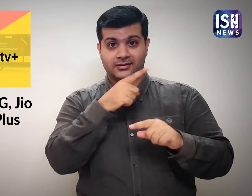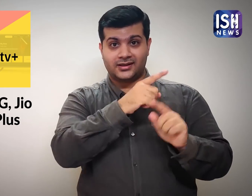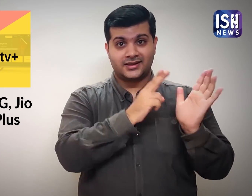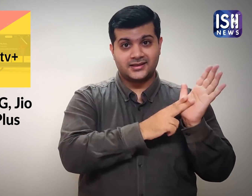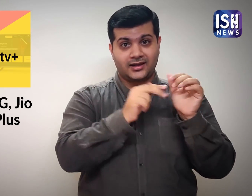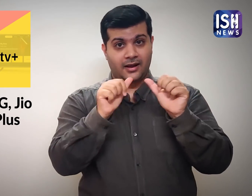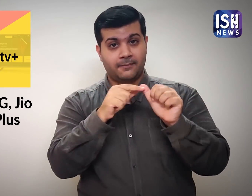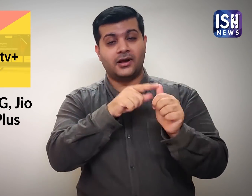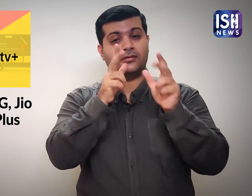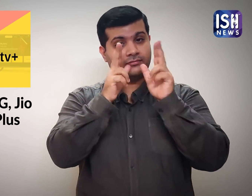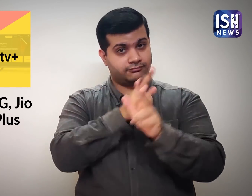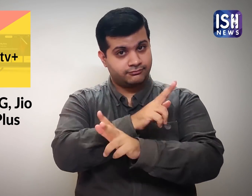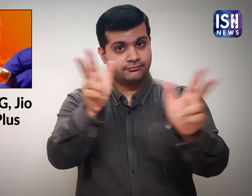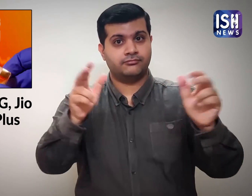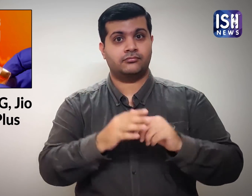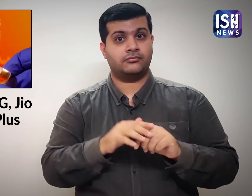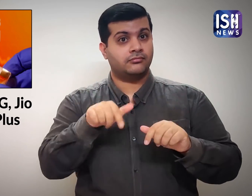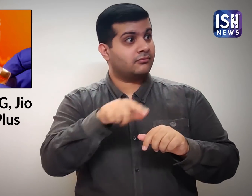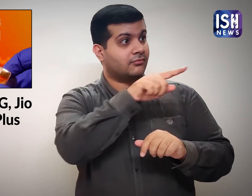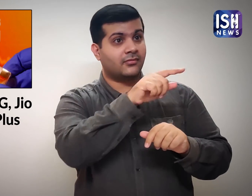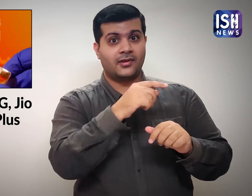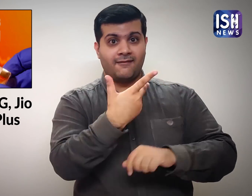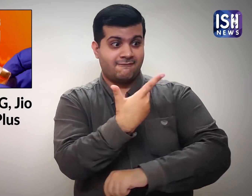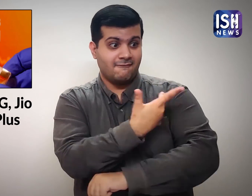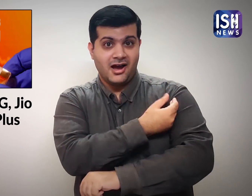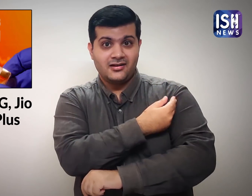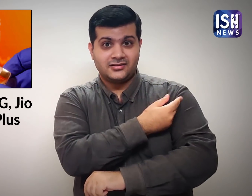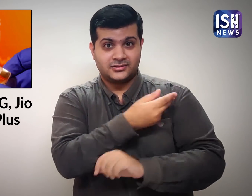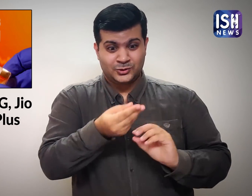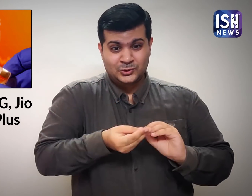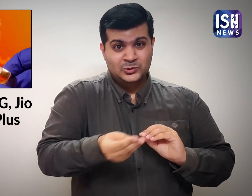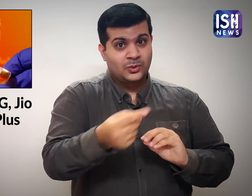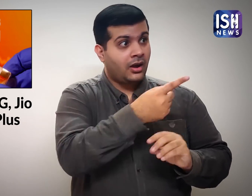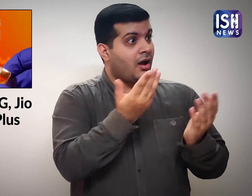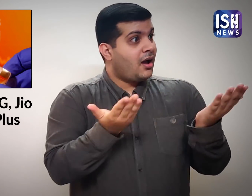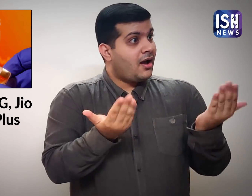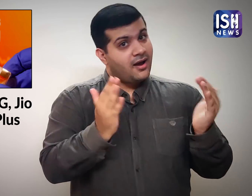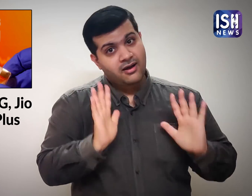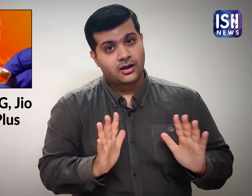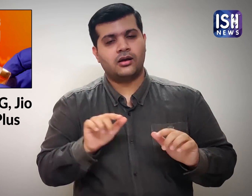She also announced that as soon as the vaccine is available,